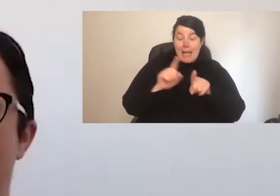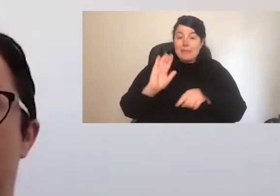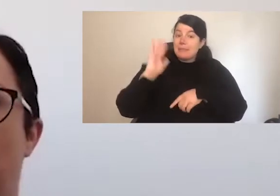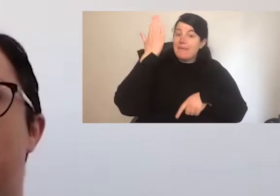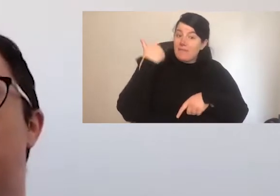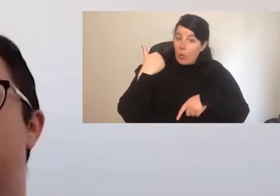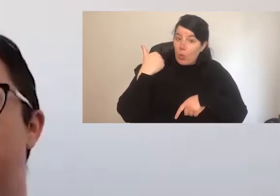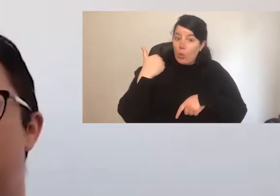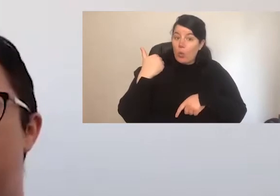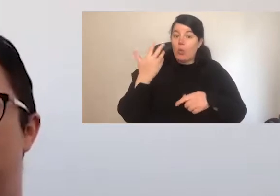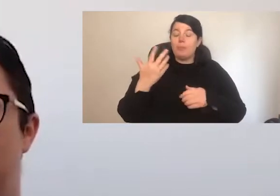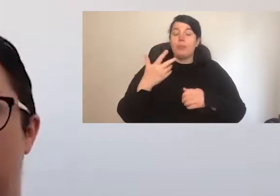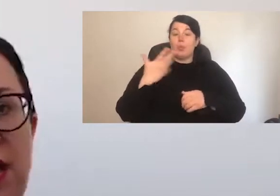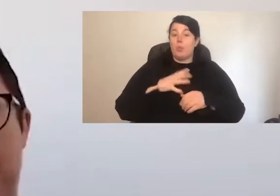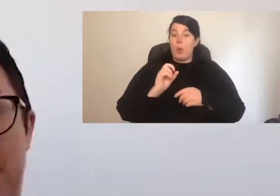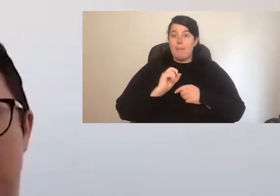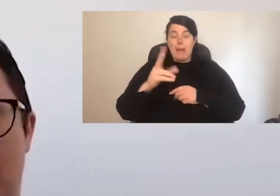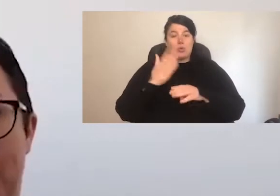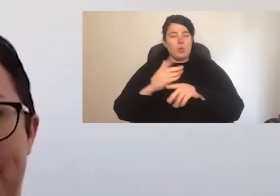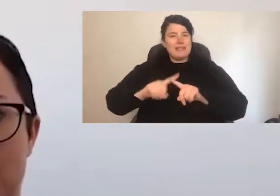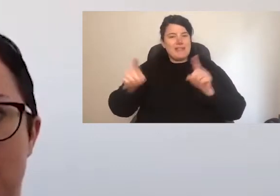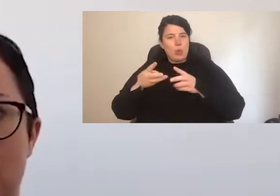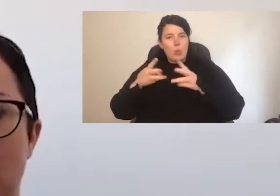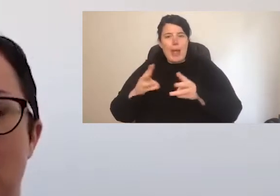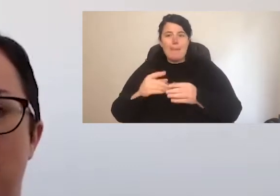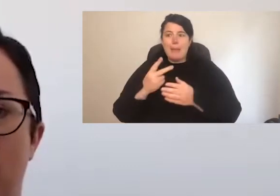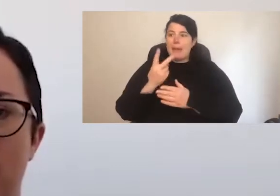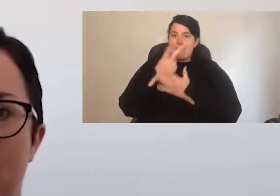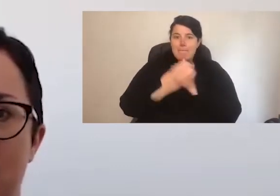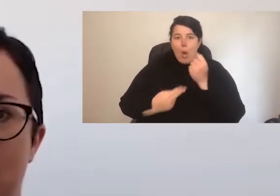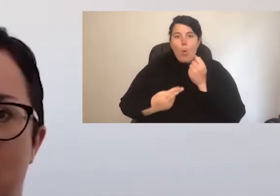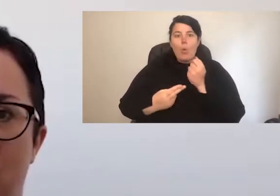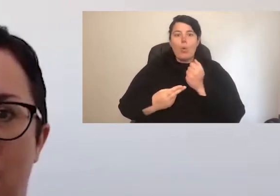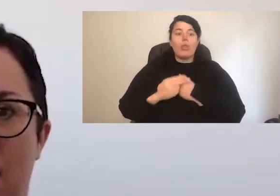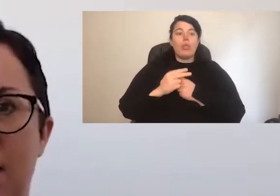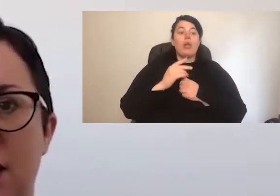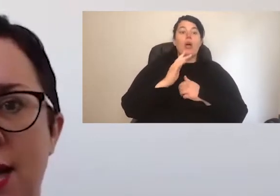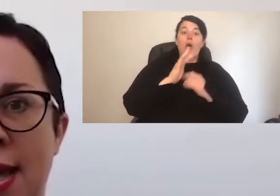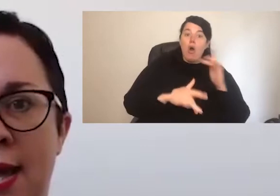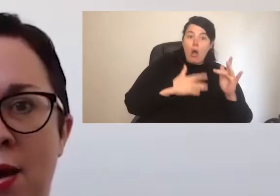Whether you want to return to work differently, maybe through a combination of onsite and online. Or